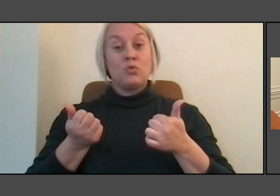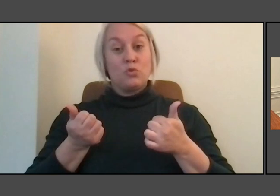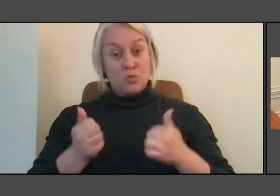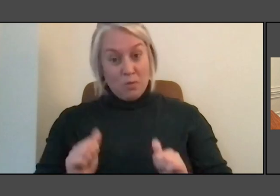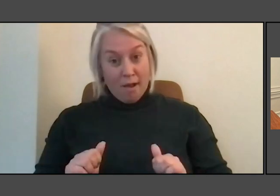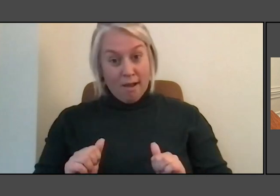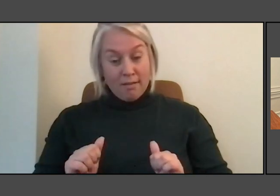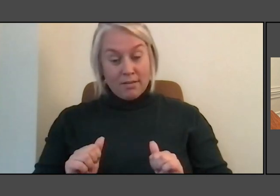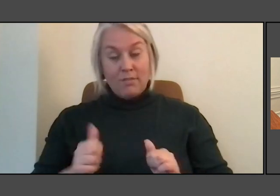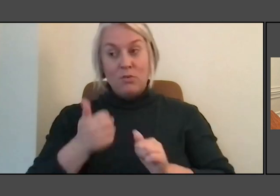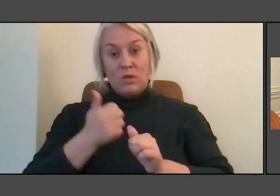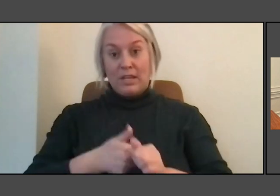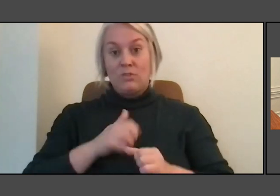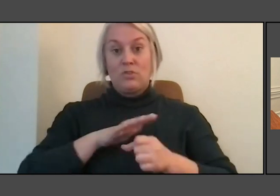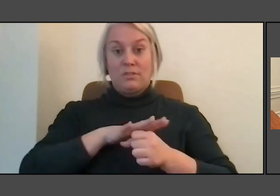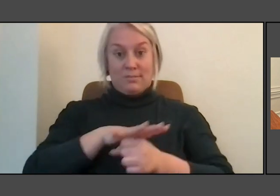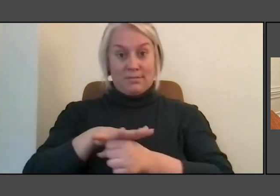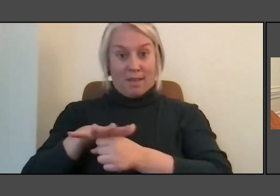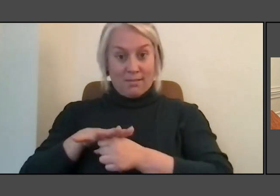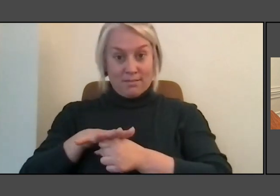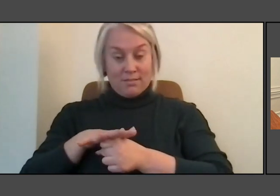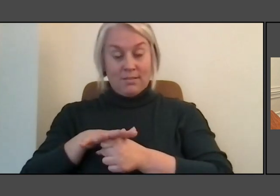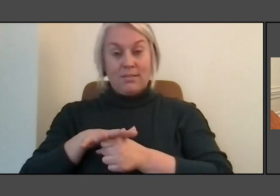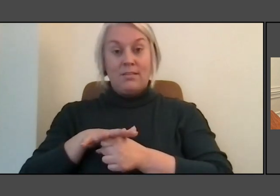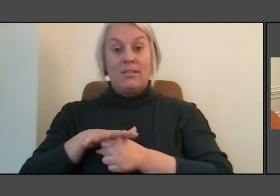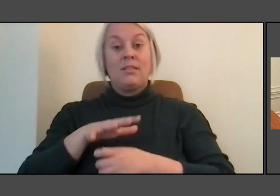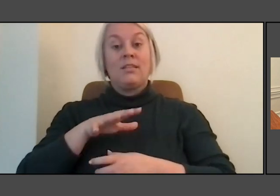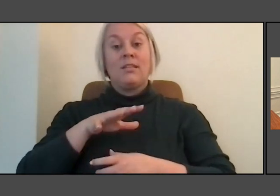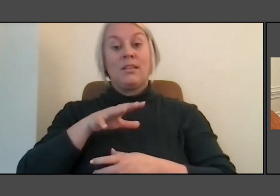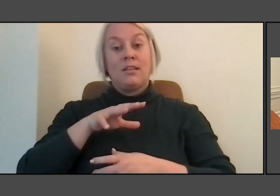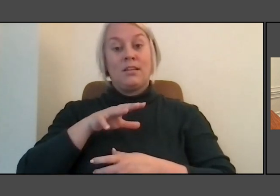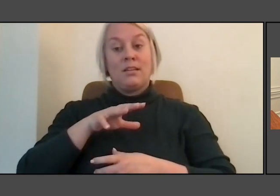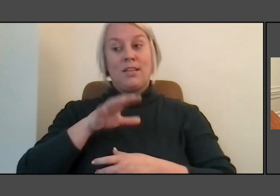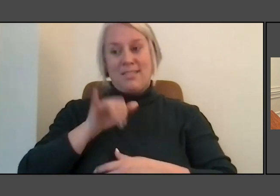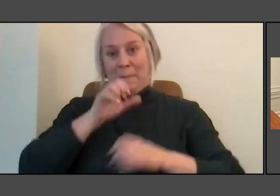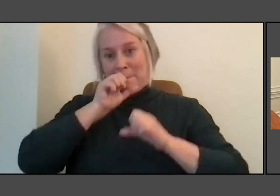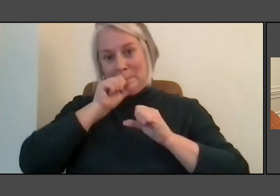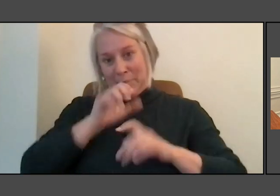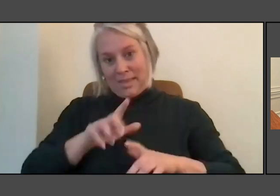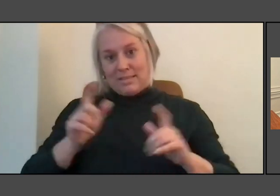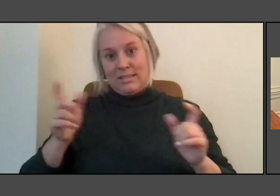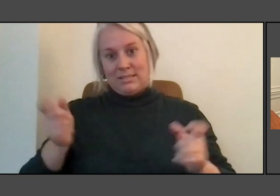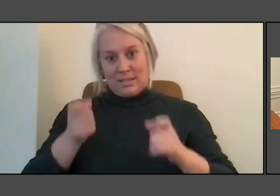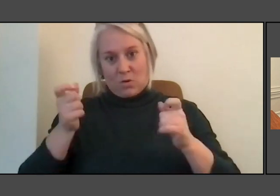incorporate part of the ceremony into the final work.